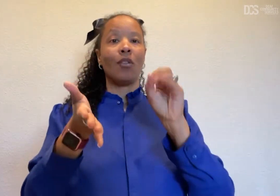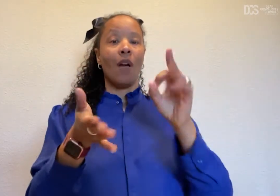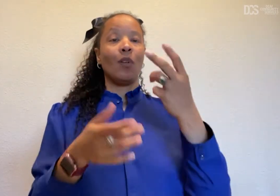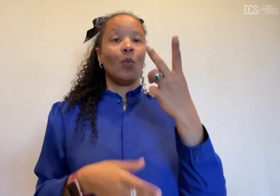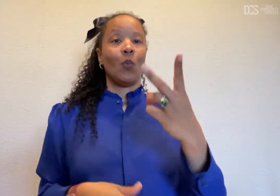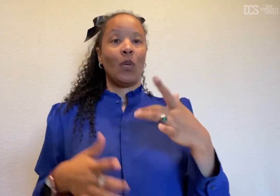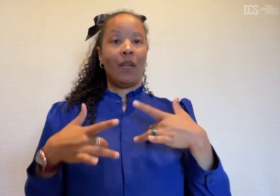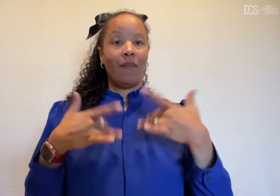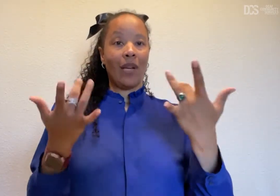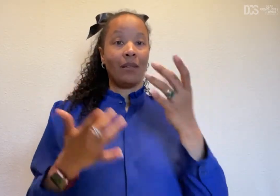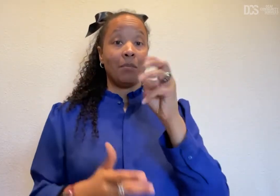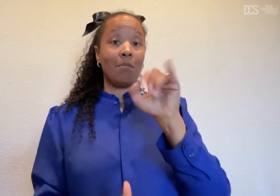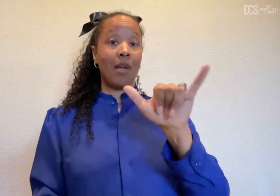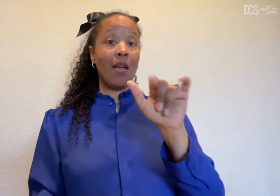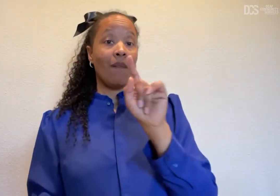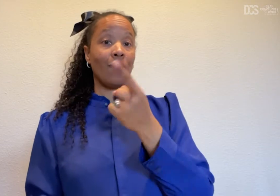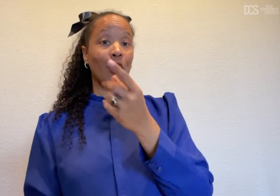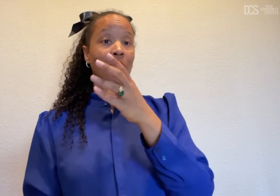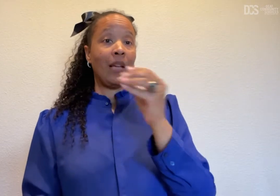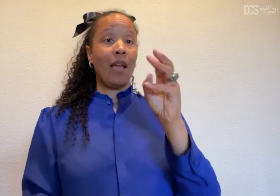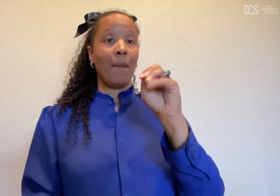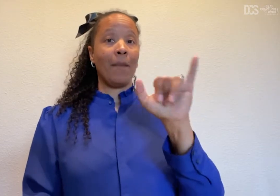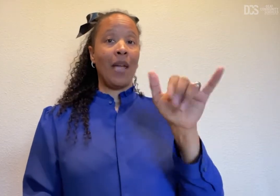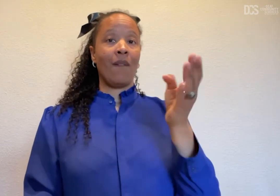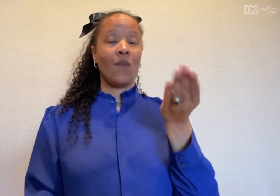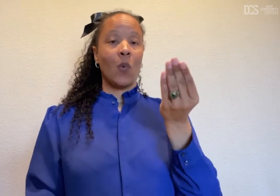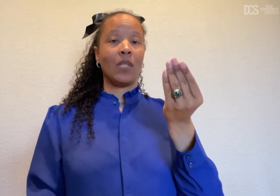two events for May 1st and May 14th.